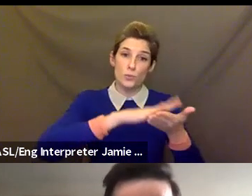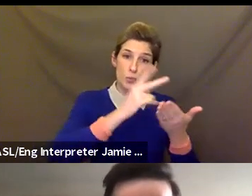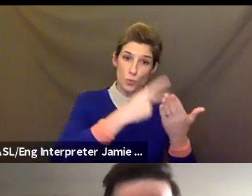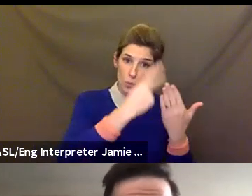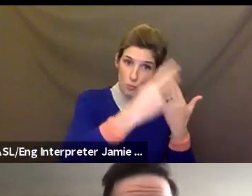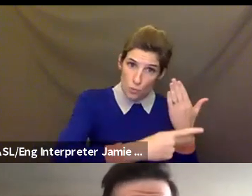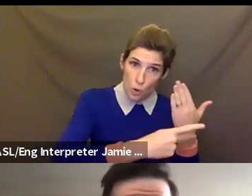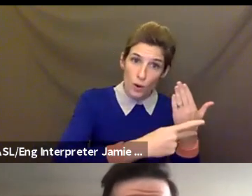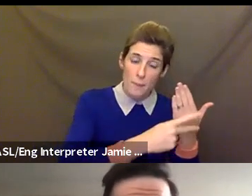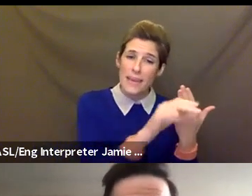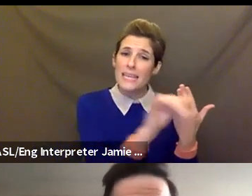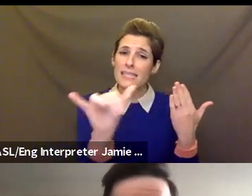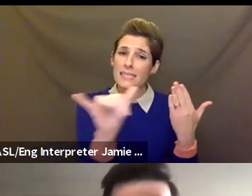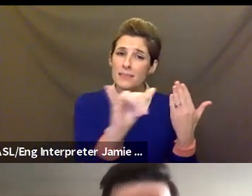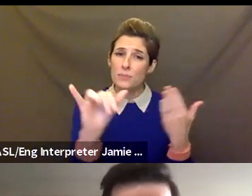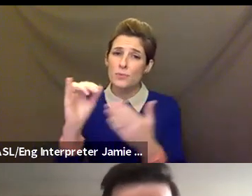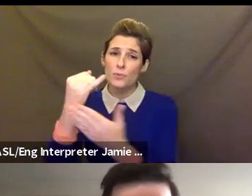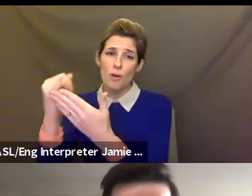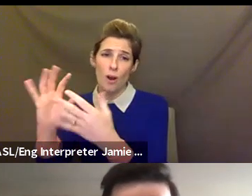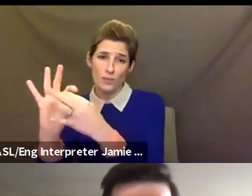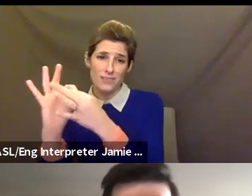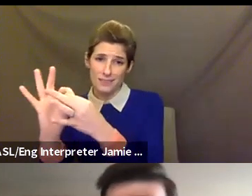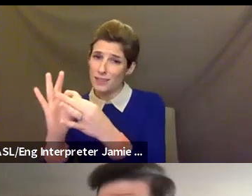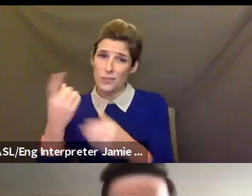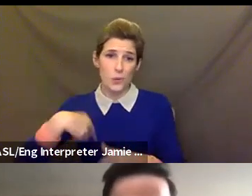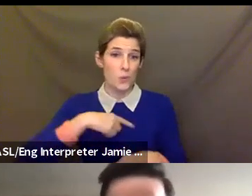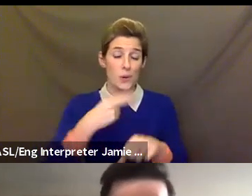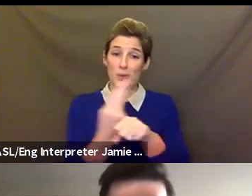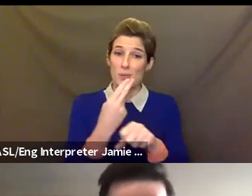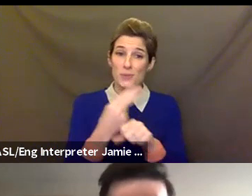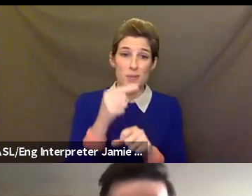have been delivering remote learning via Zoom or Google Meet